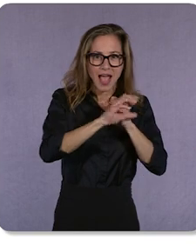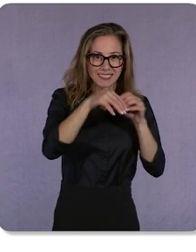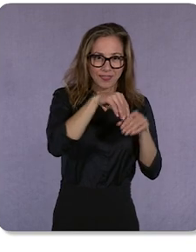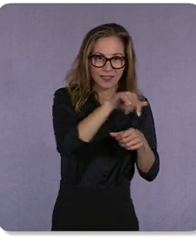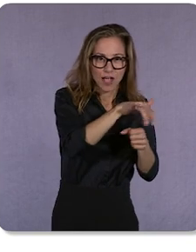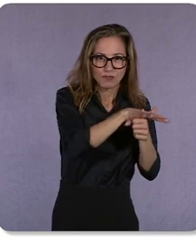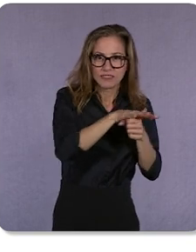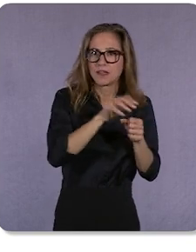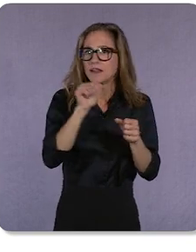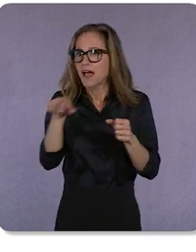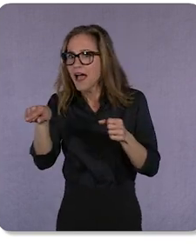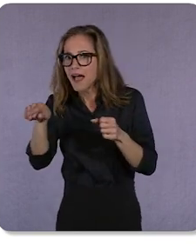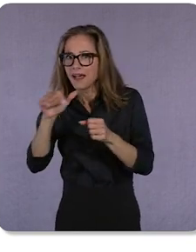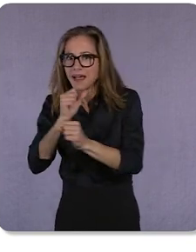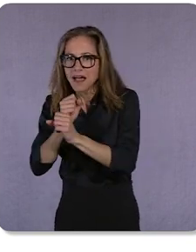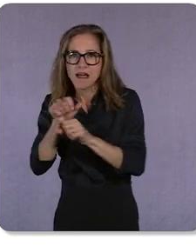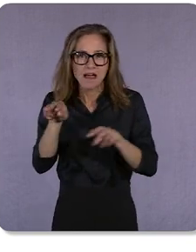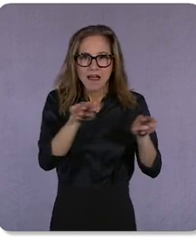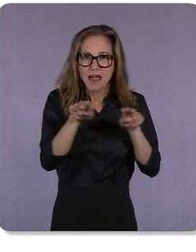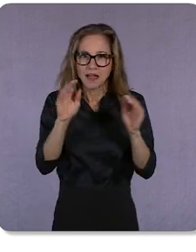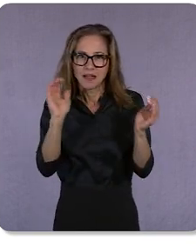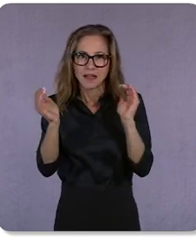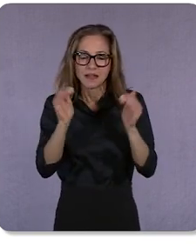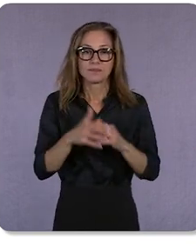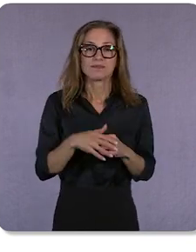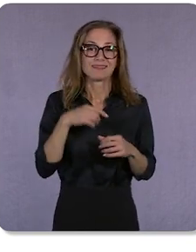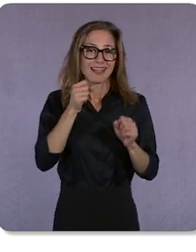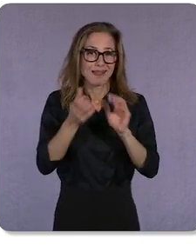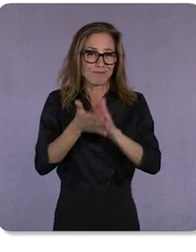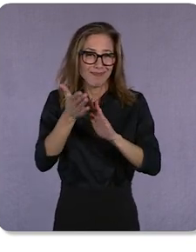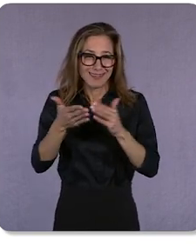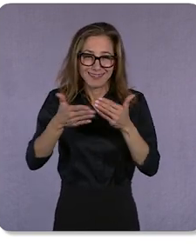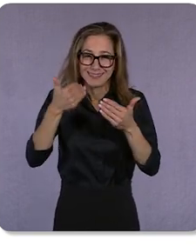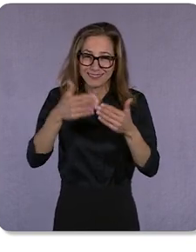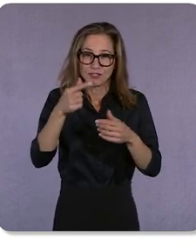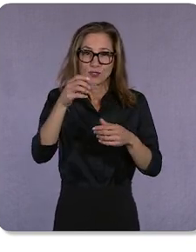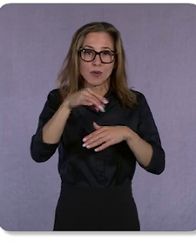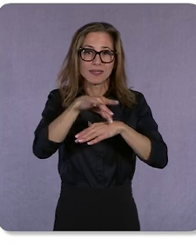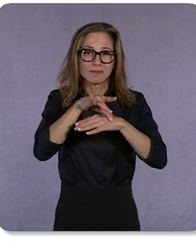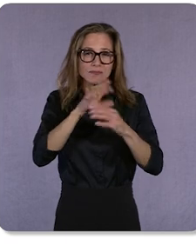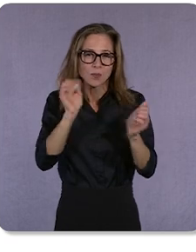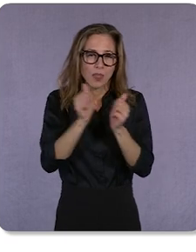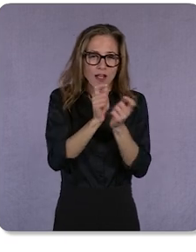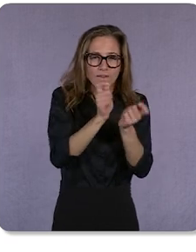run geo-experiments – along with conversion lift and search lift tests – in a secure, safe way.